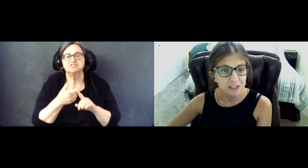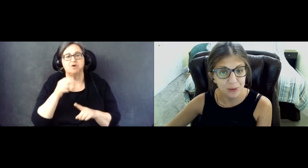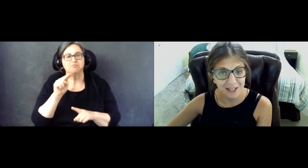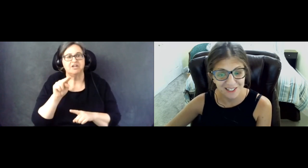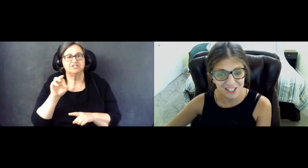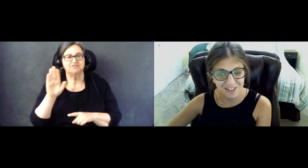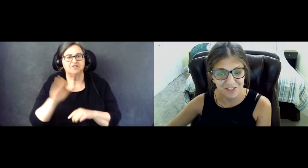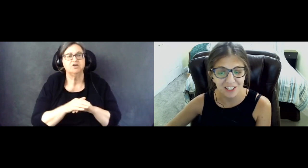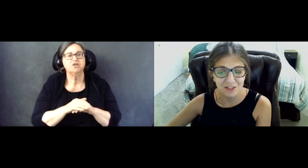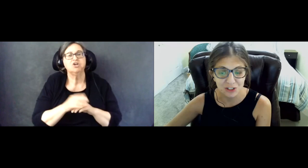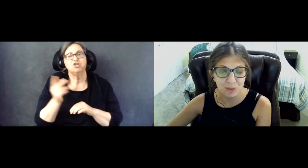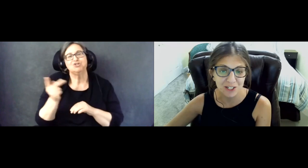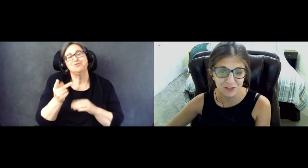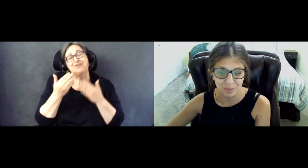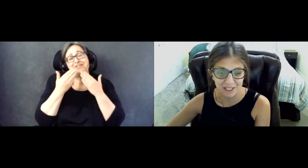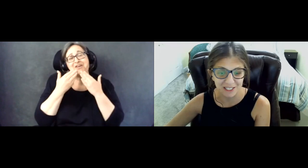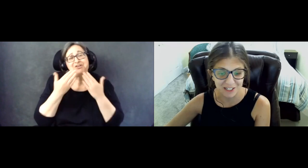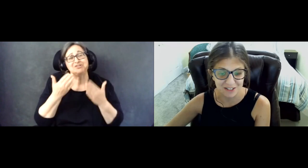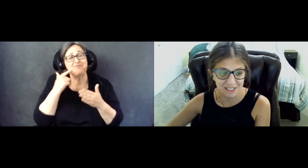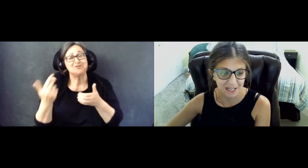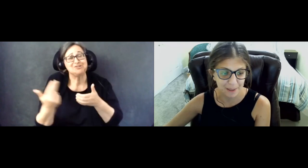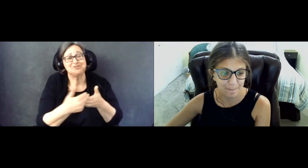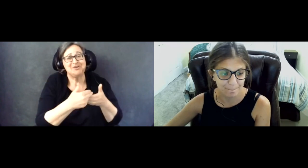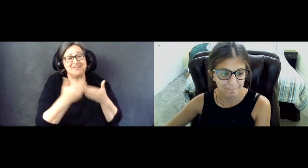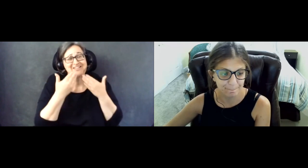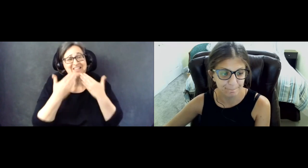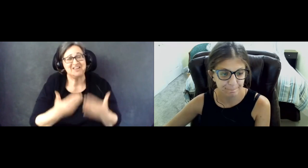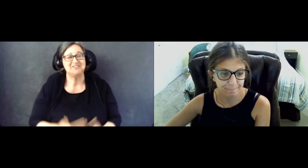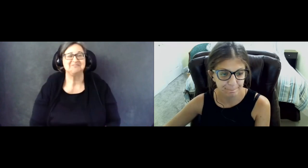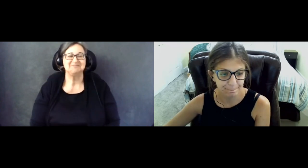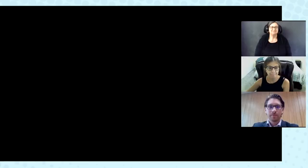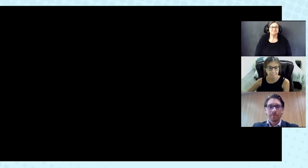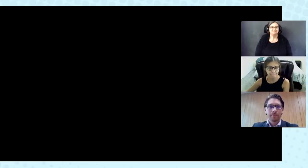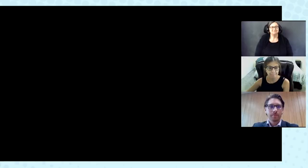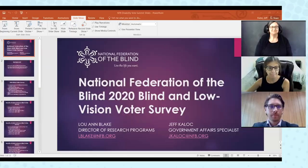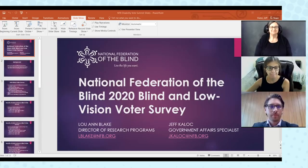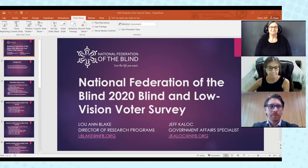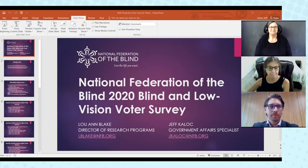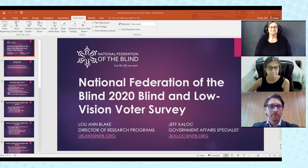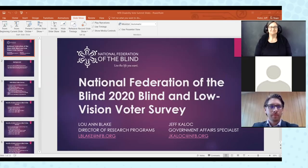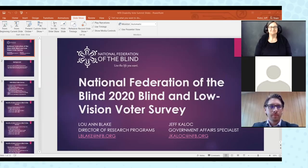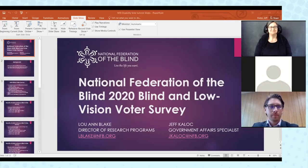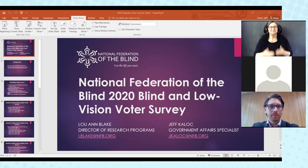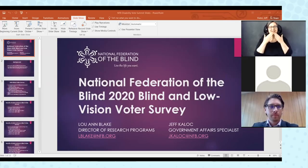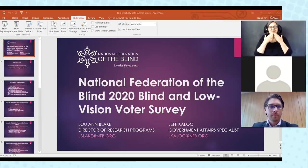Lou Ann and Jeff, thank you so much for being here today. Thank you very much, Robin.